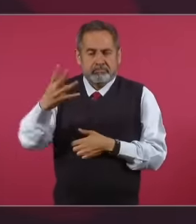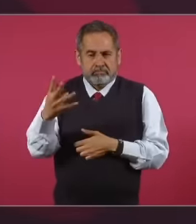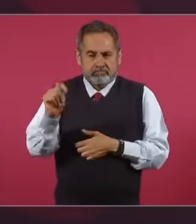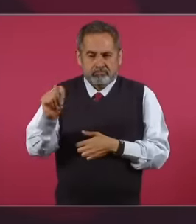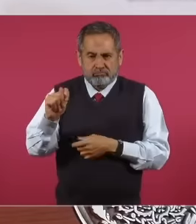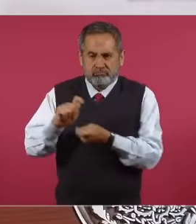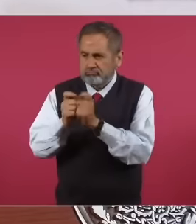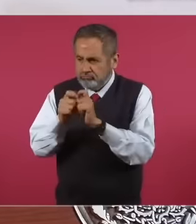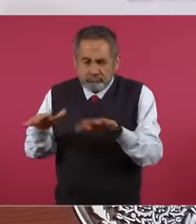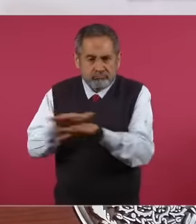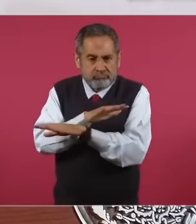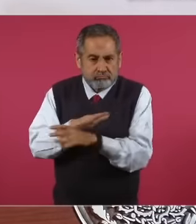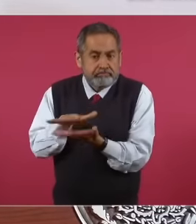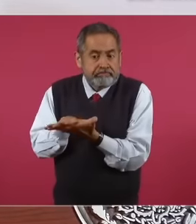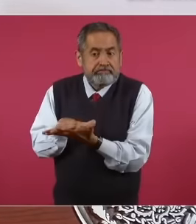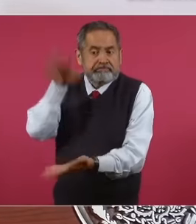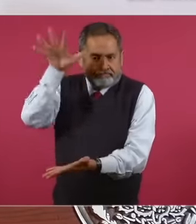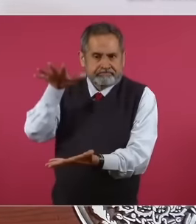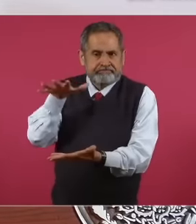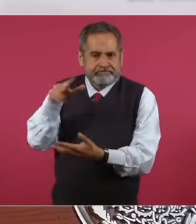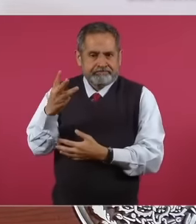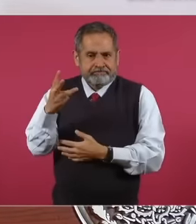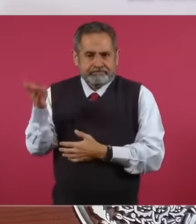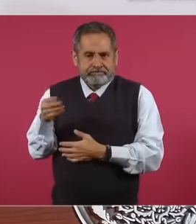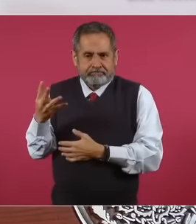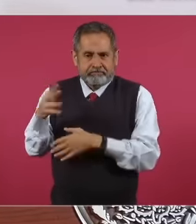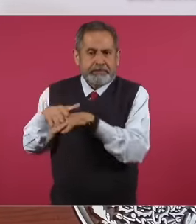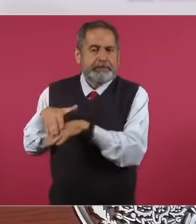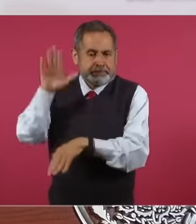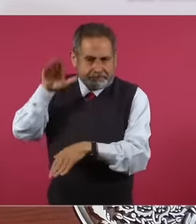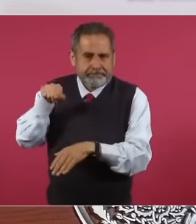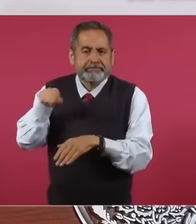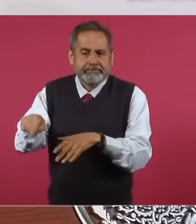a qualified majority in Congress, they do not want